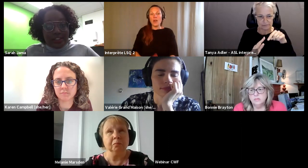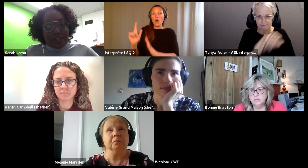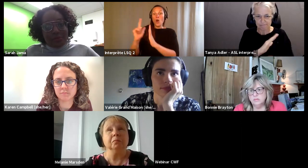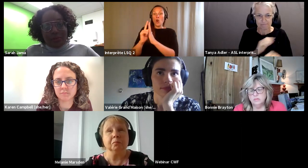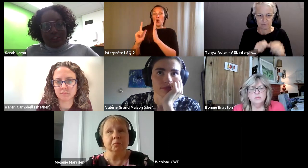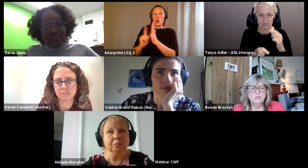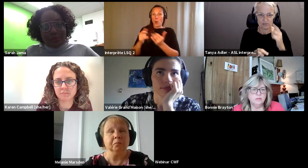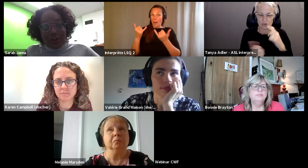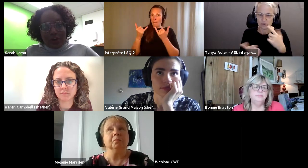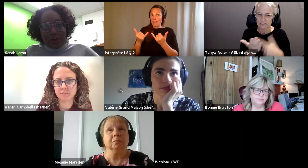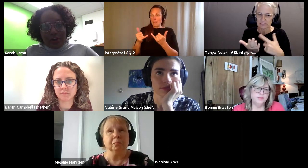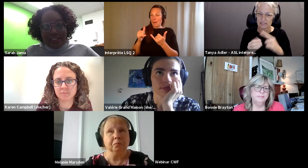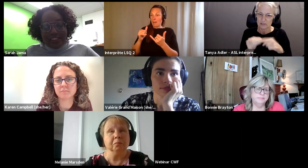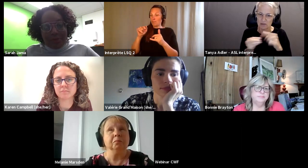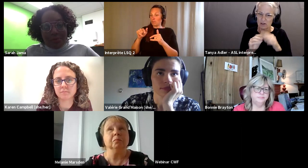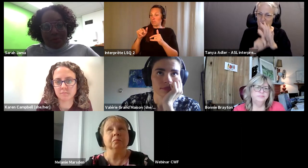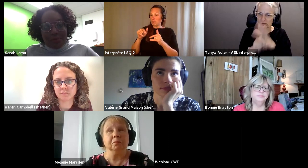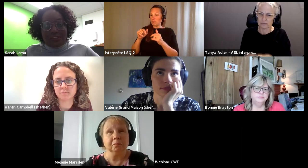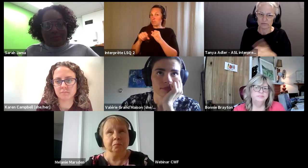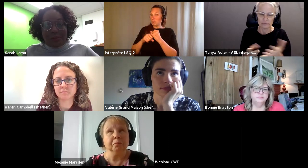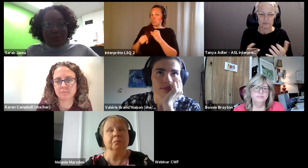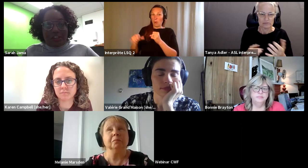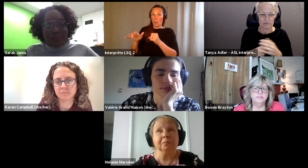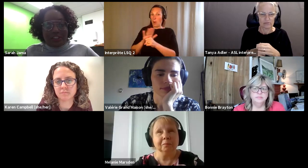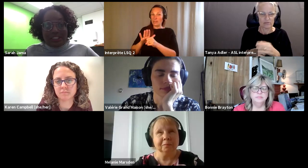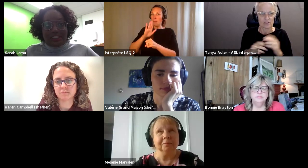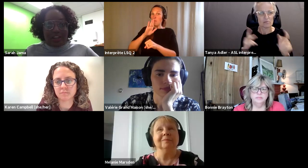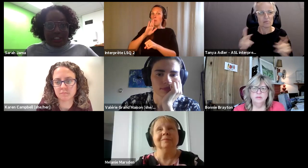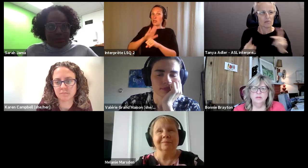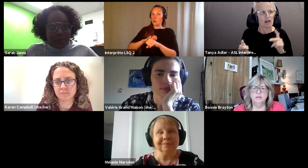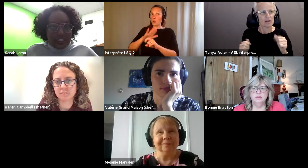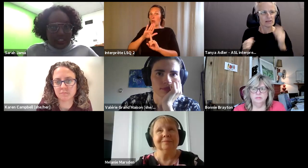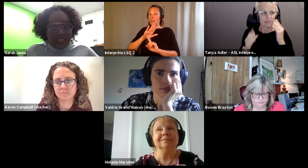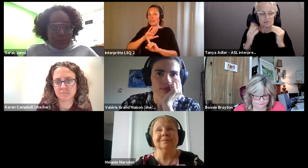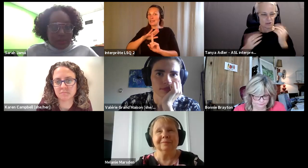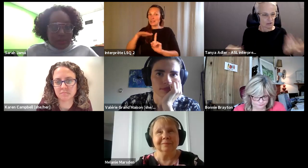Sarah Jama: This type of able isn't right that the type of illness in the people are experiencing that's causing them to be indicated.